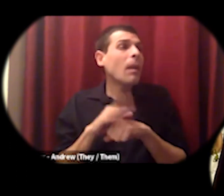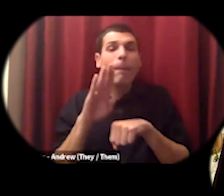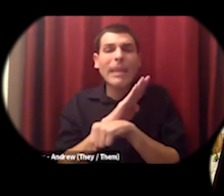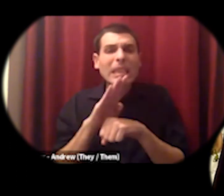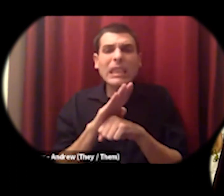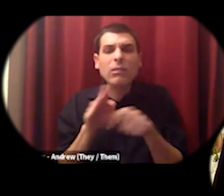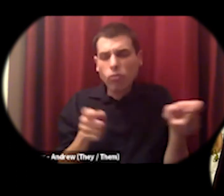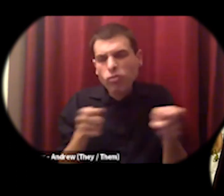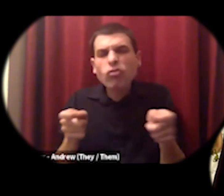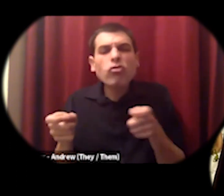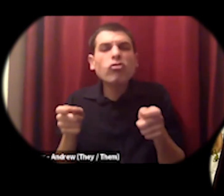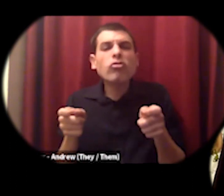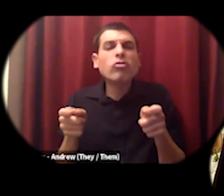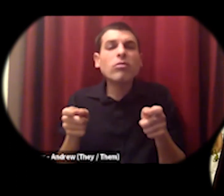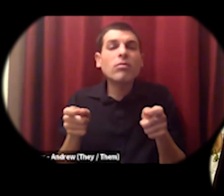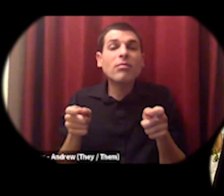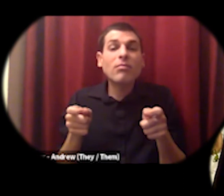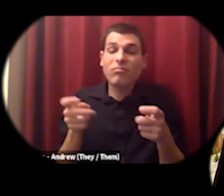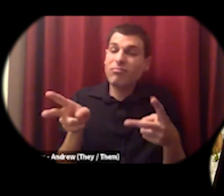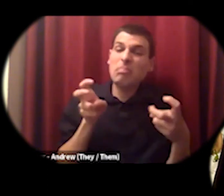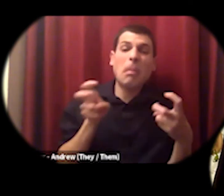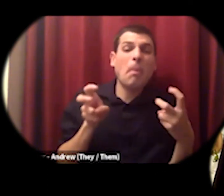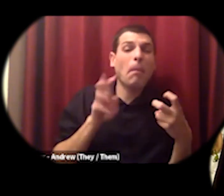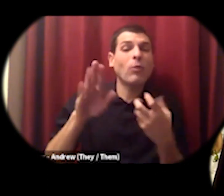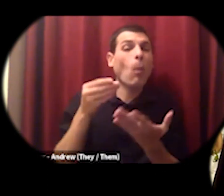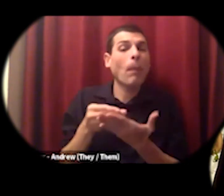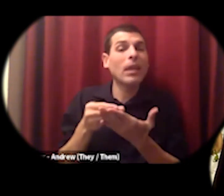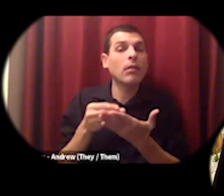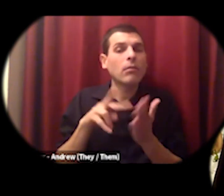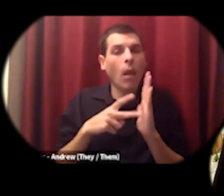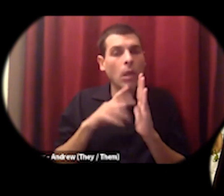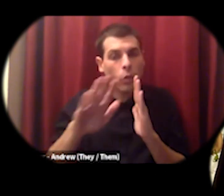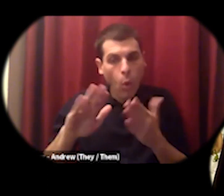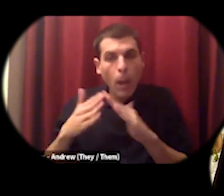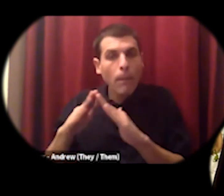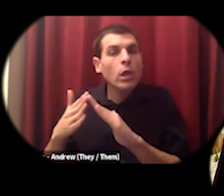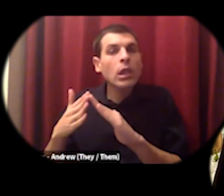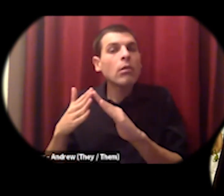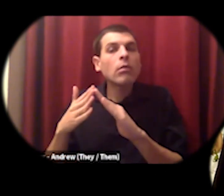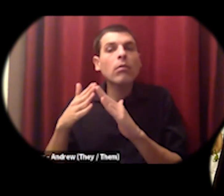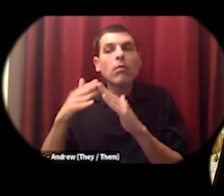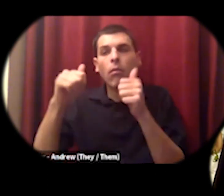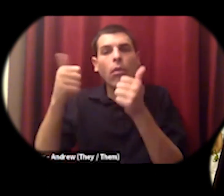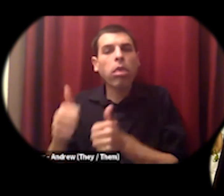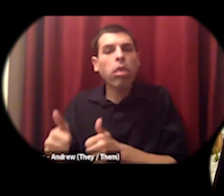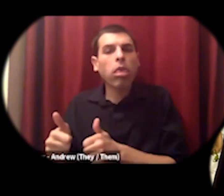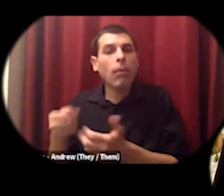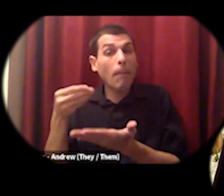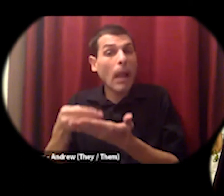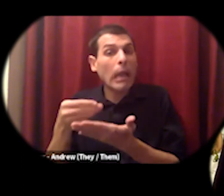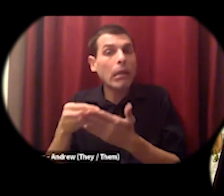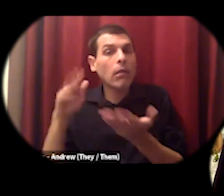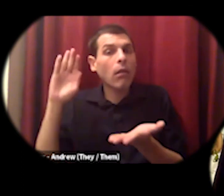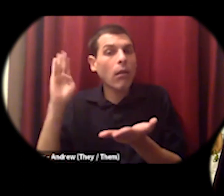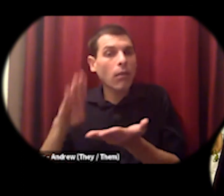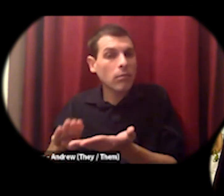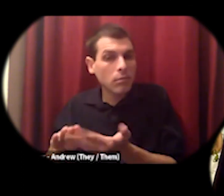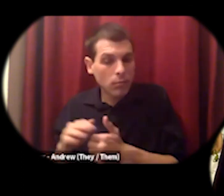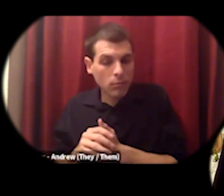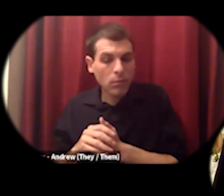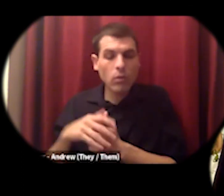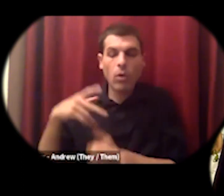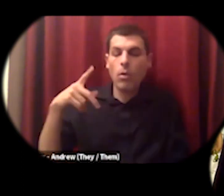value leaves communities. platform cooperatives are an example of how the technology that